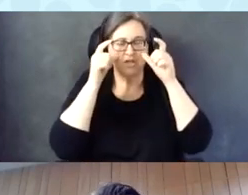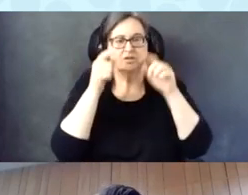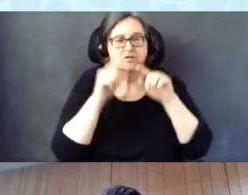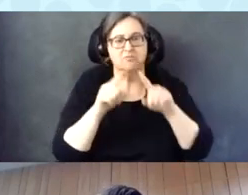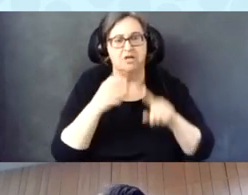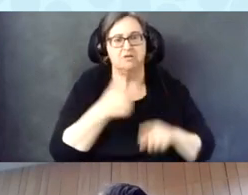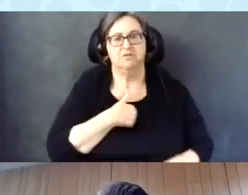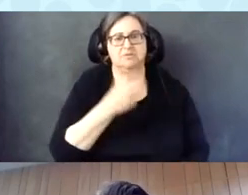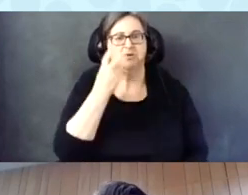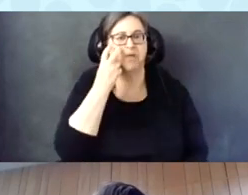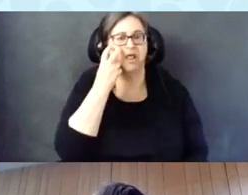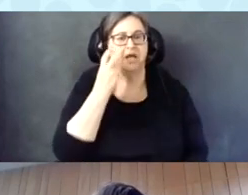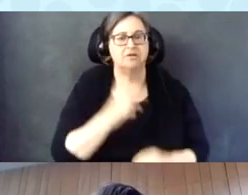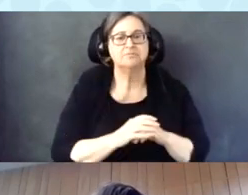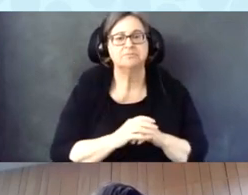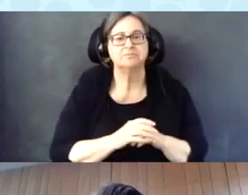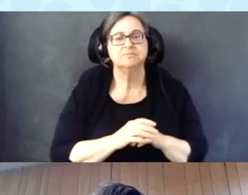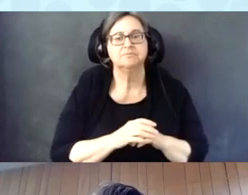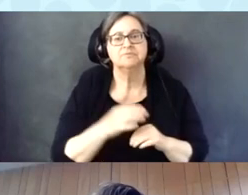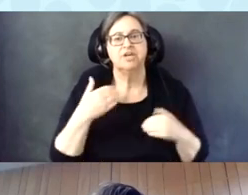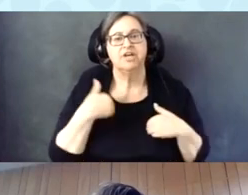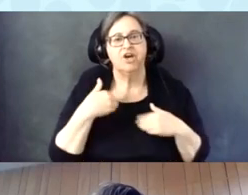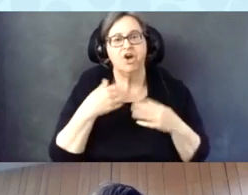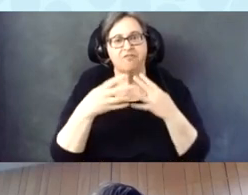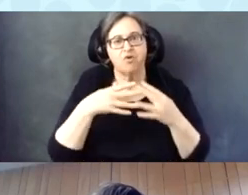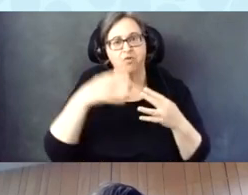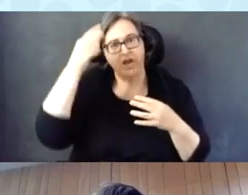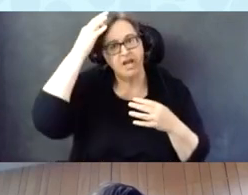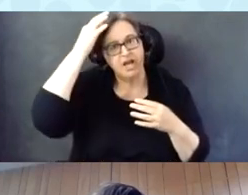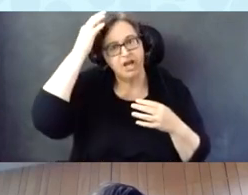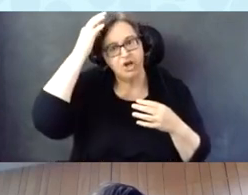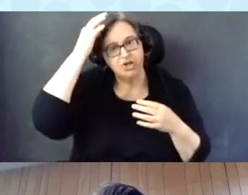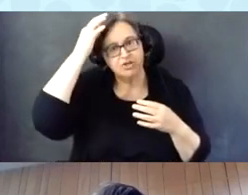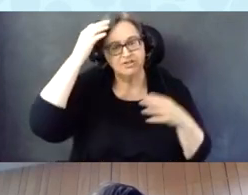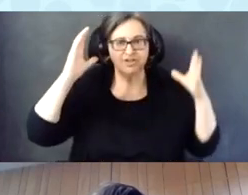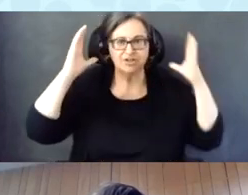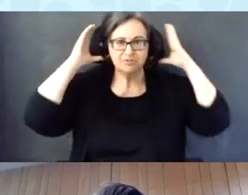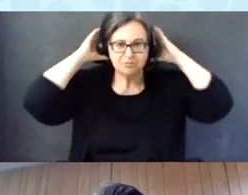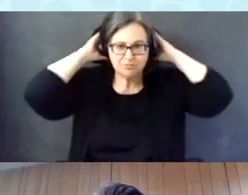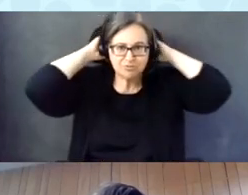I wear glasses, but I am blind. I have gray hair pulled back into a French braid.